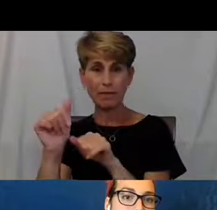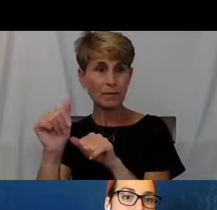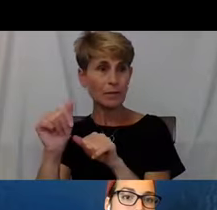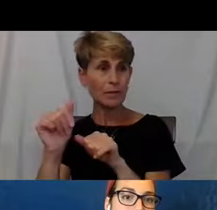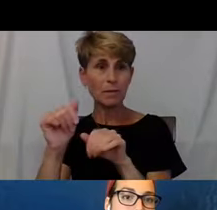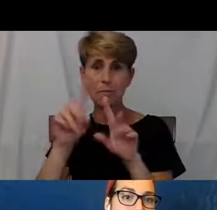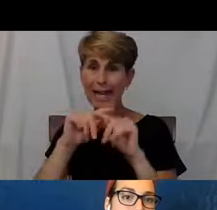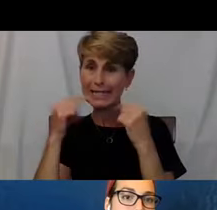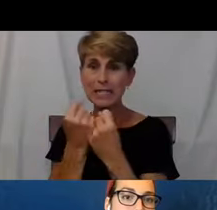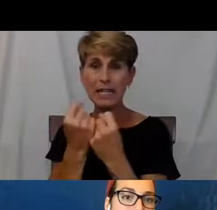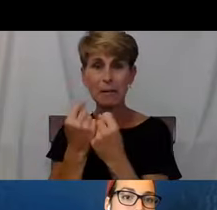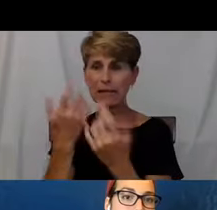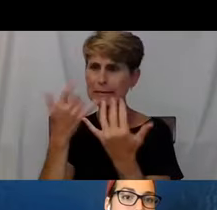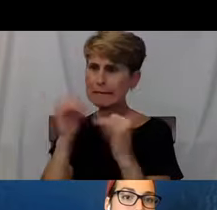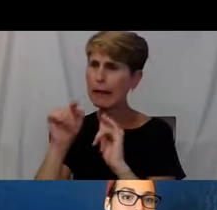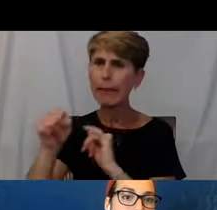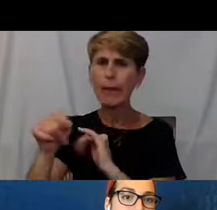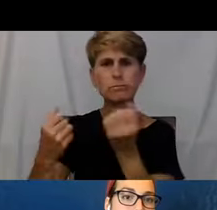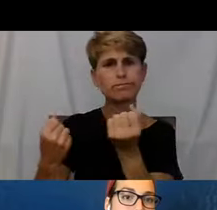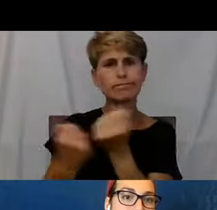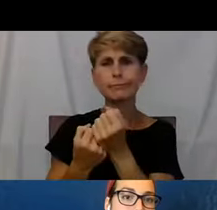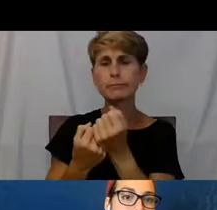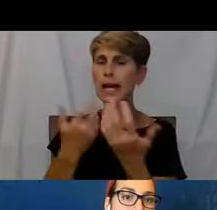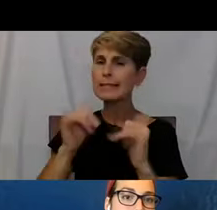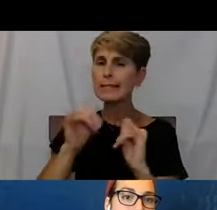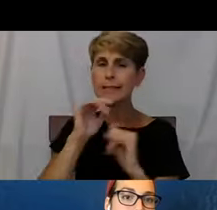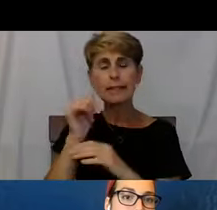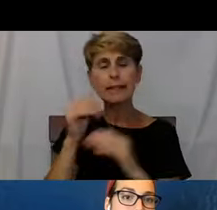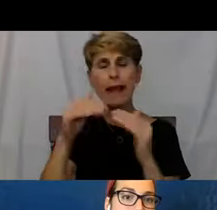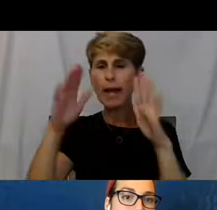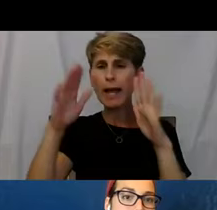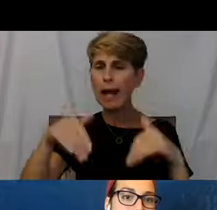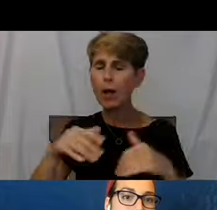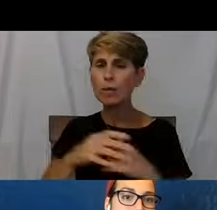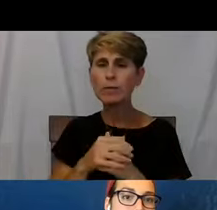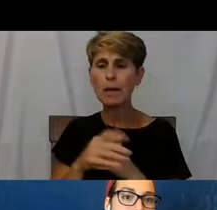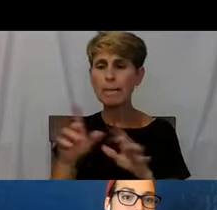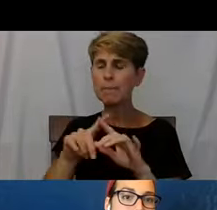I still didn't have housing so I was out on the streets. And from that day on, I never used drugs again,